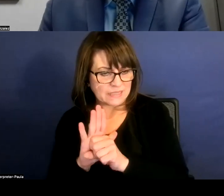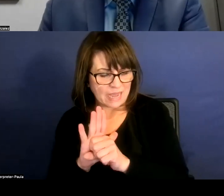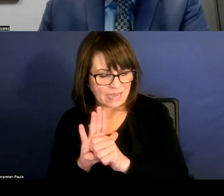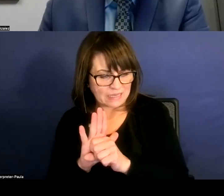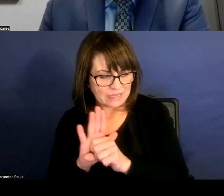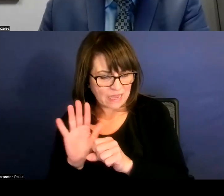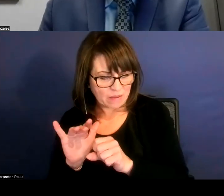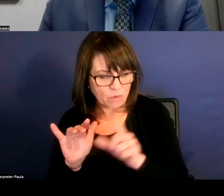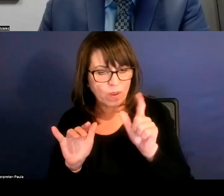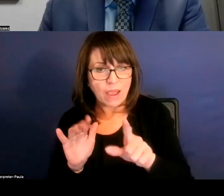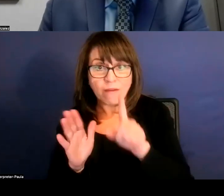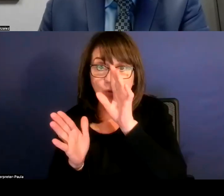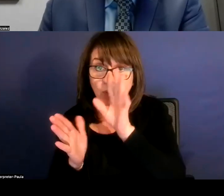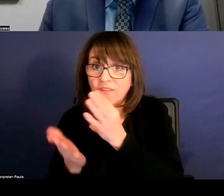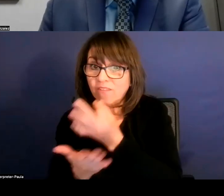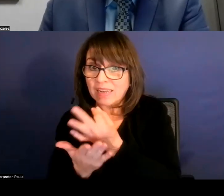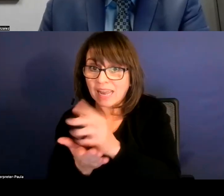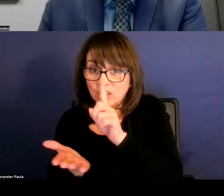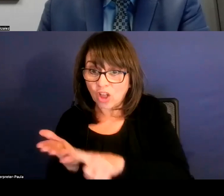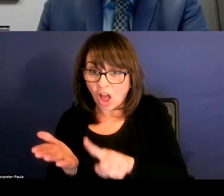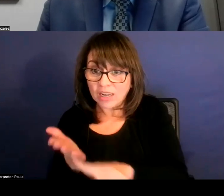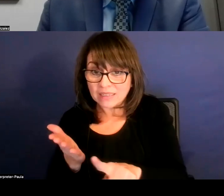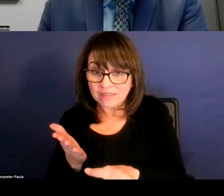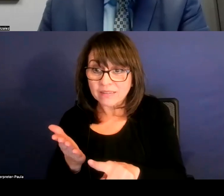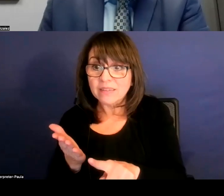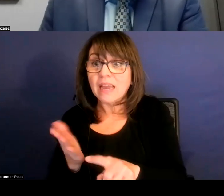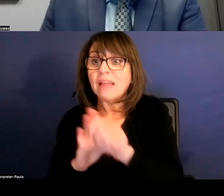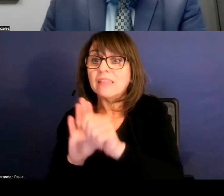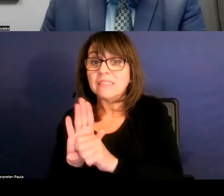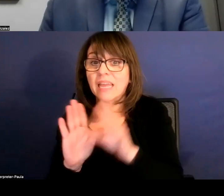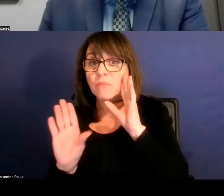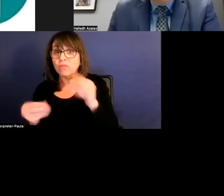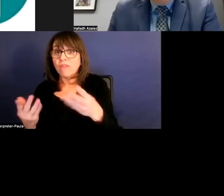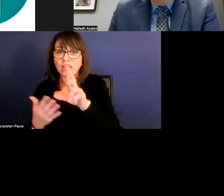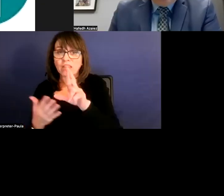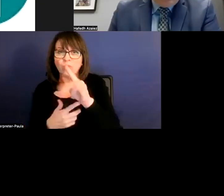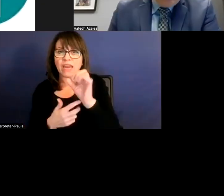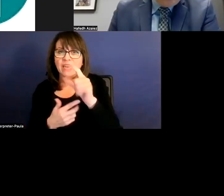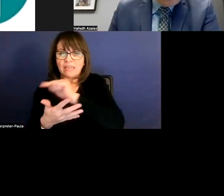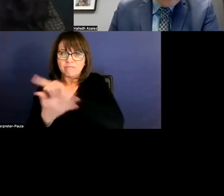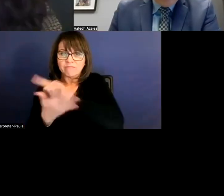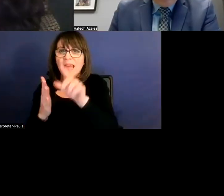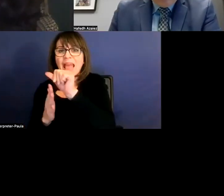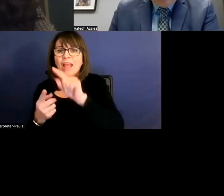We have to do an audit, financial audit and give us a rating like they do with the A through F academic rating.